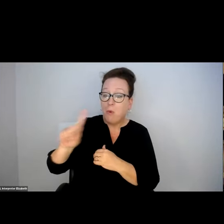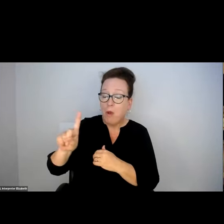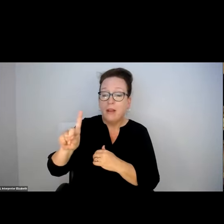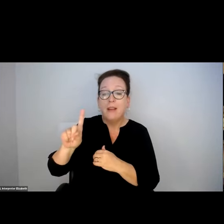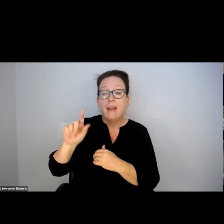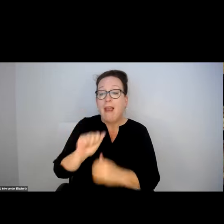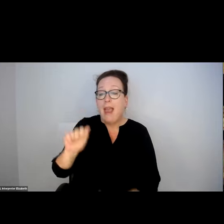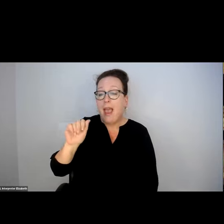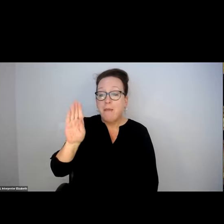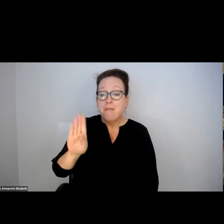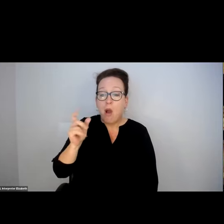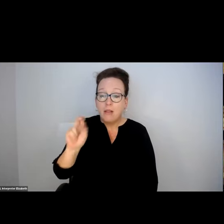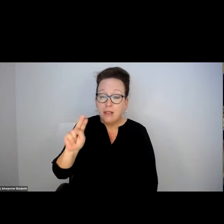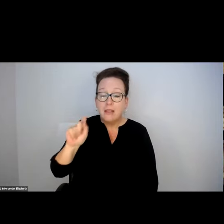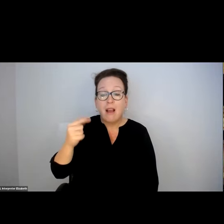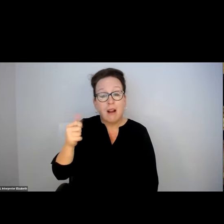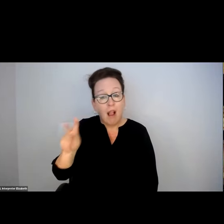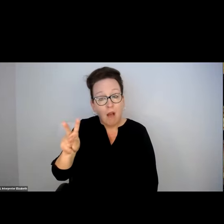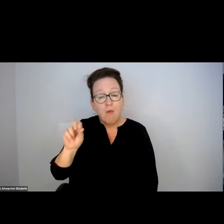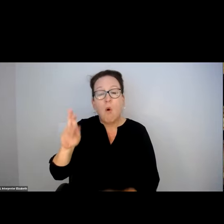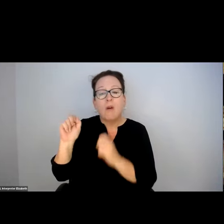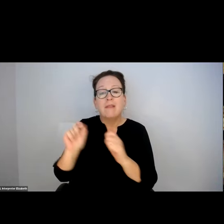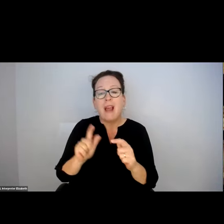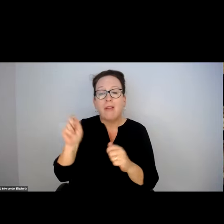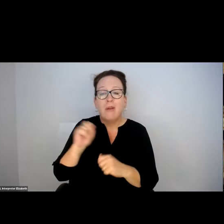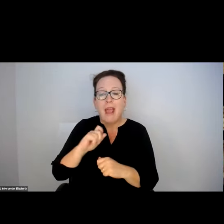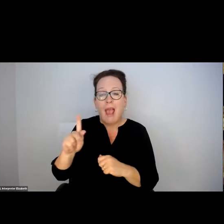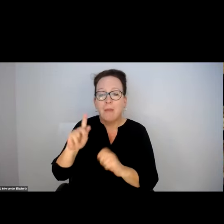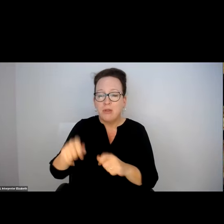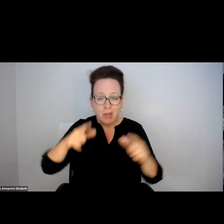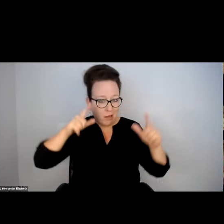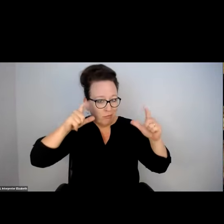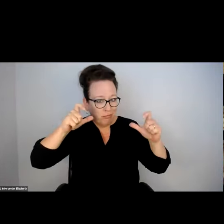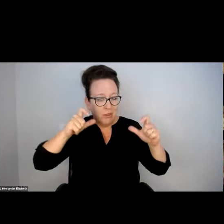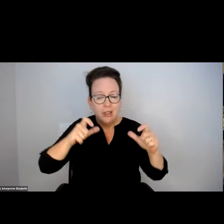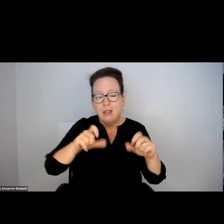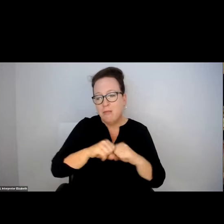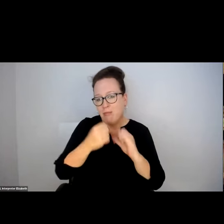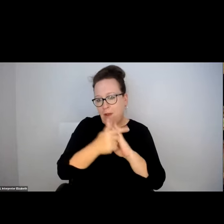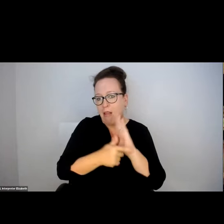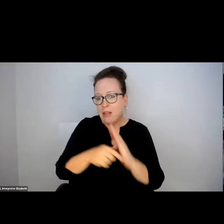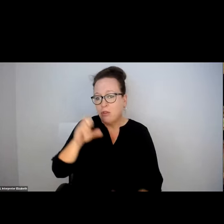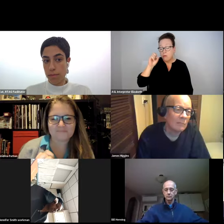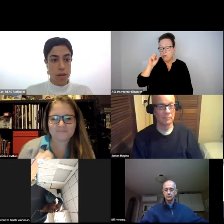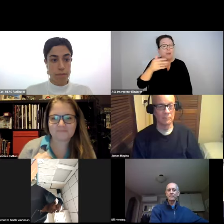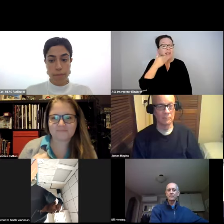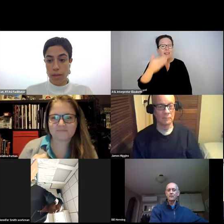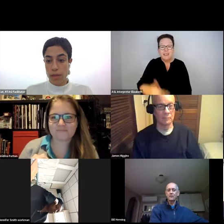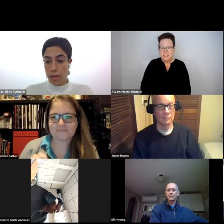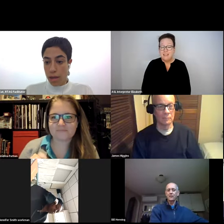AGAIN, I ENCOURAGE YOU TO CALL 311, EMAIL THEM OR DOWNLOAD THE APP TO TAKE A PICTURE OF THE